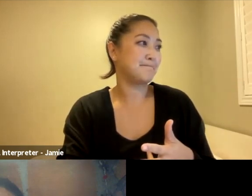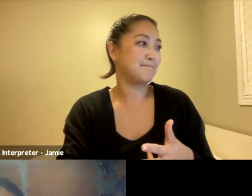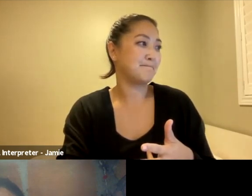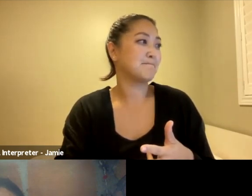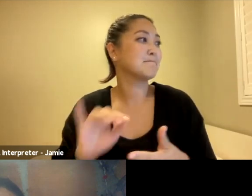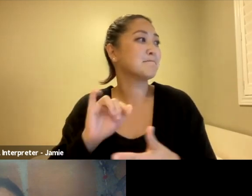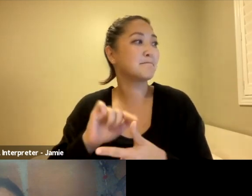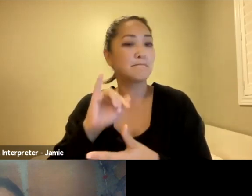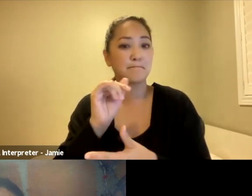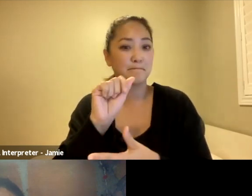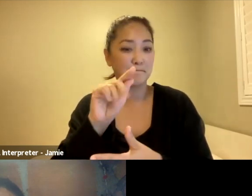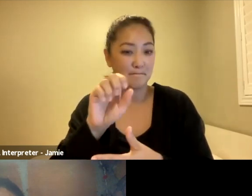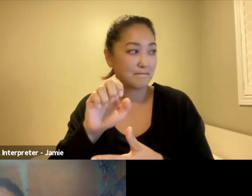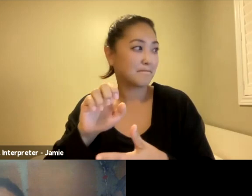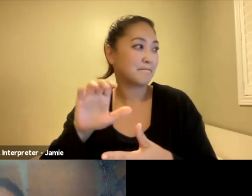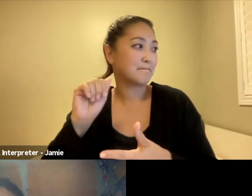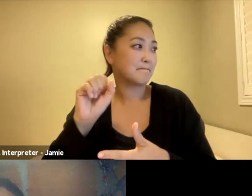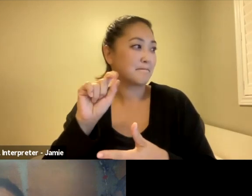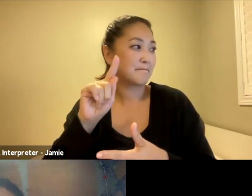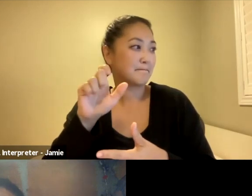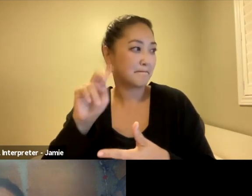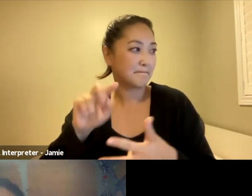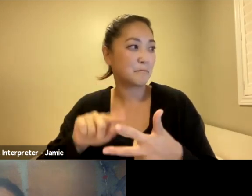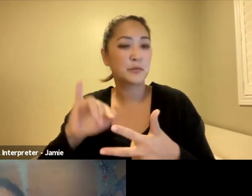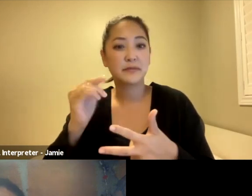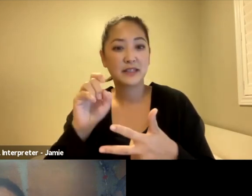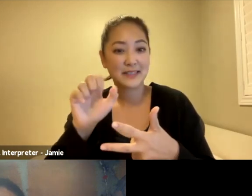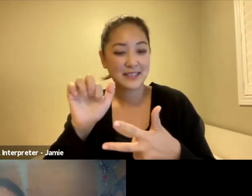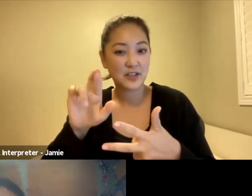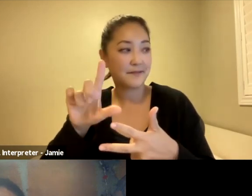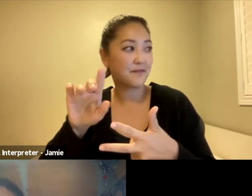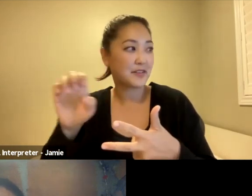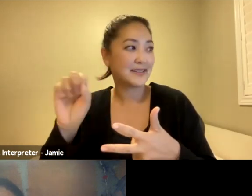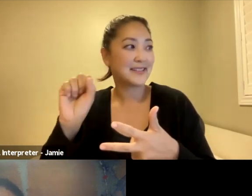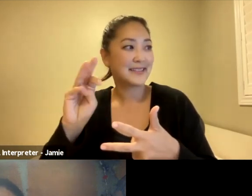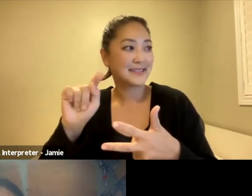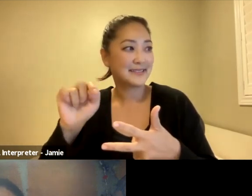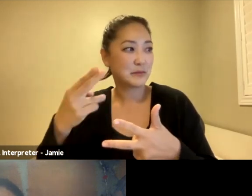space and discuss all of the works with you in such a deeply caring way. This year has been challenging